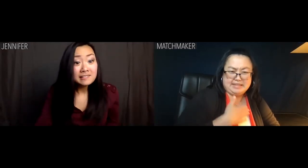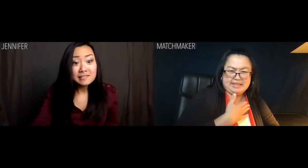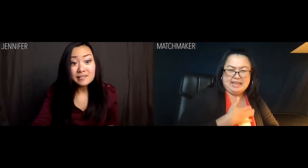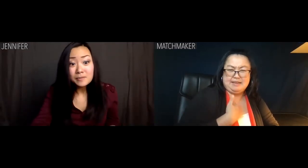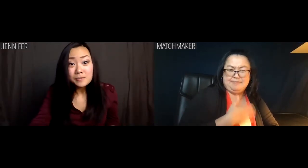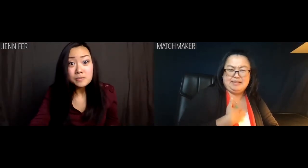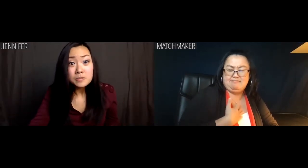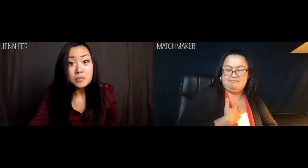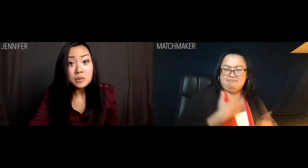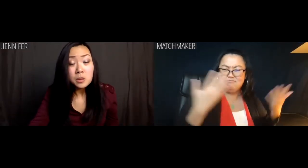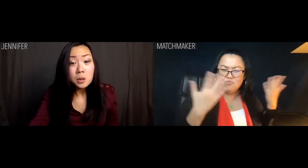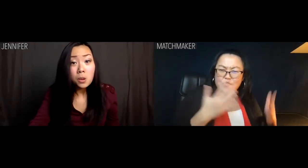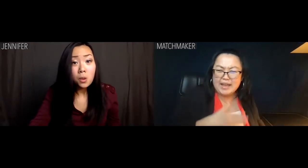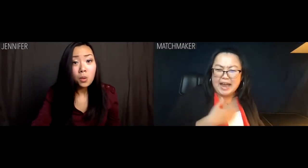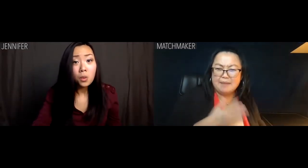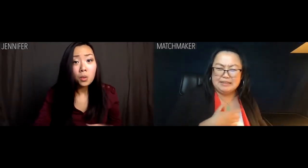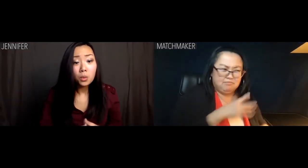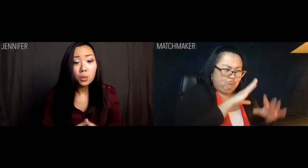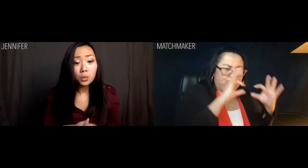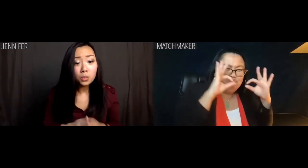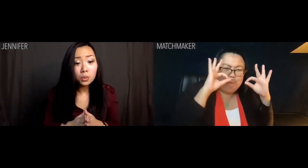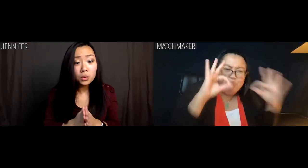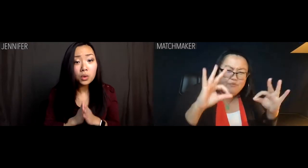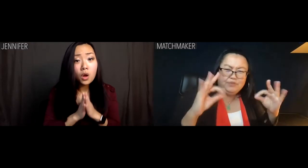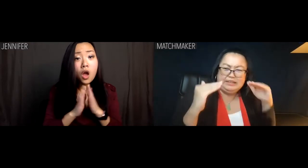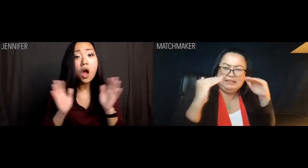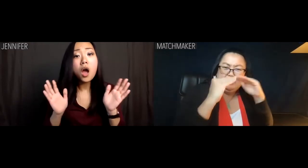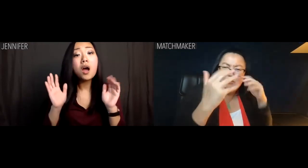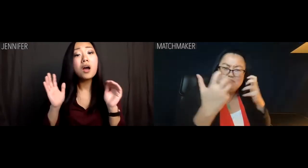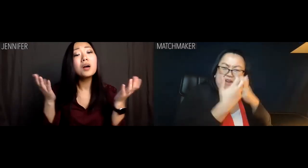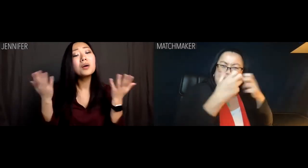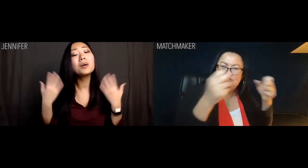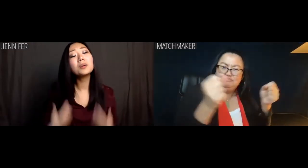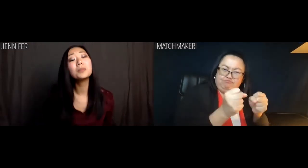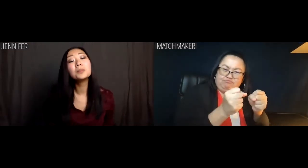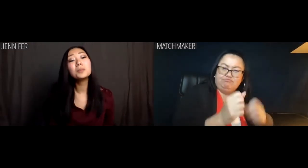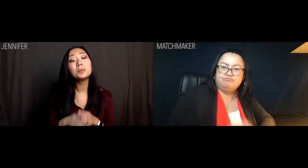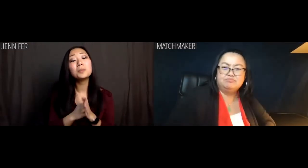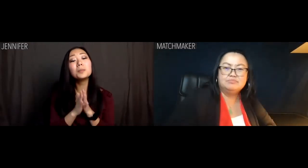Matchmaker: "Happy?" What's "happy?" He fit your pedigree.